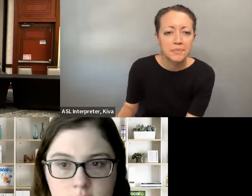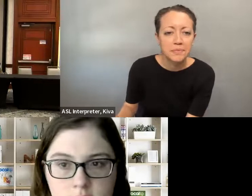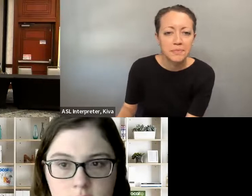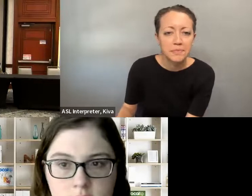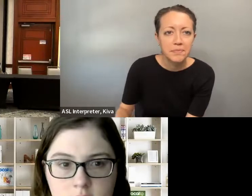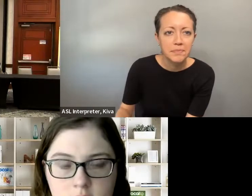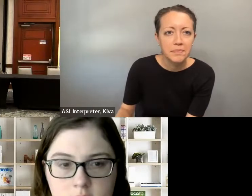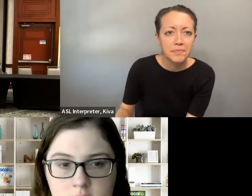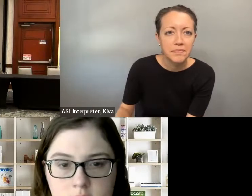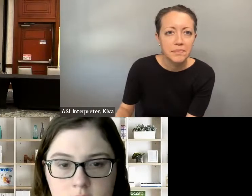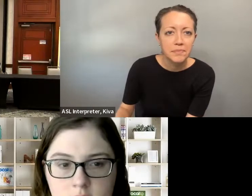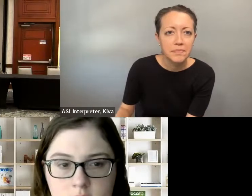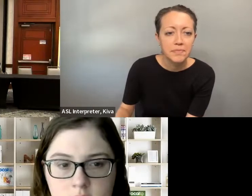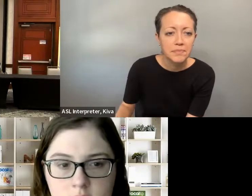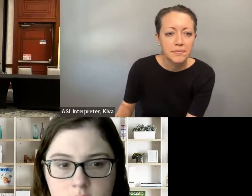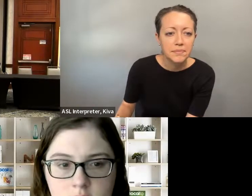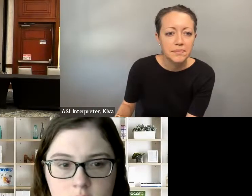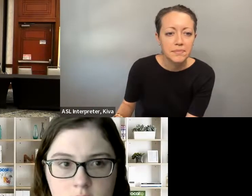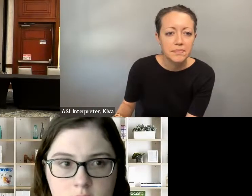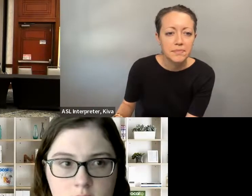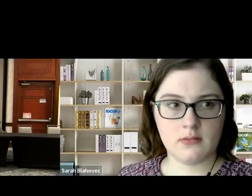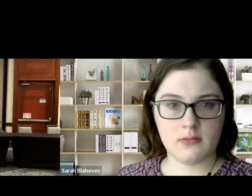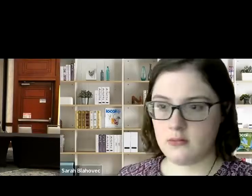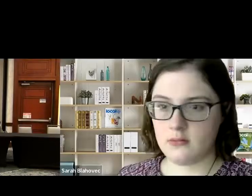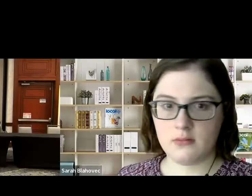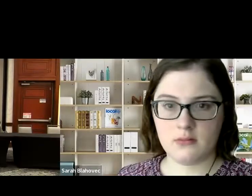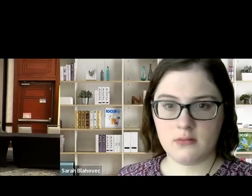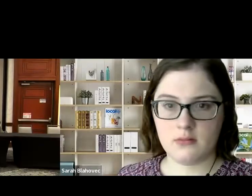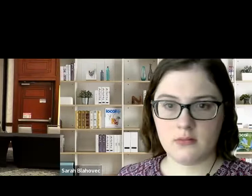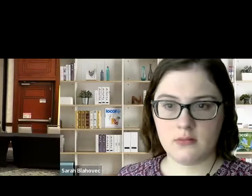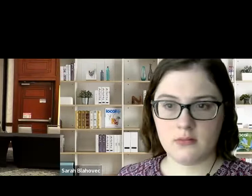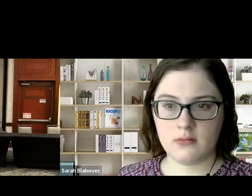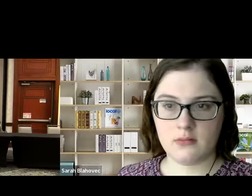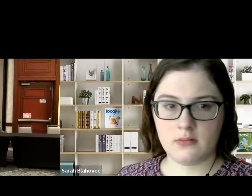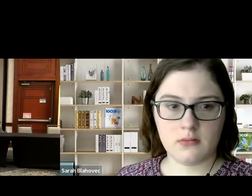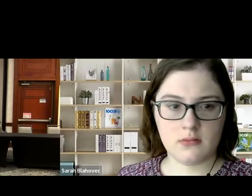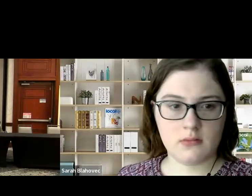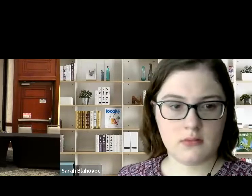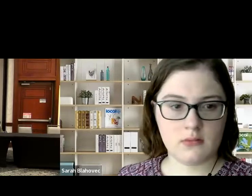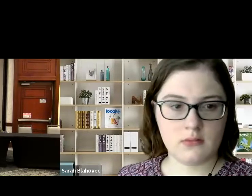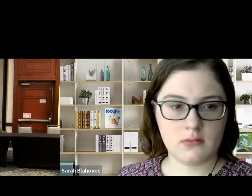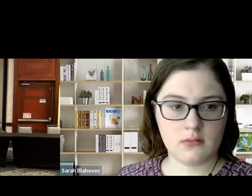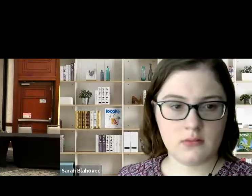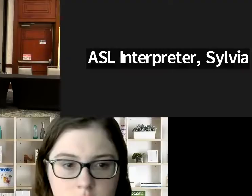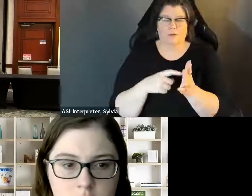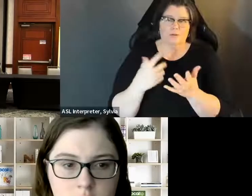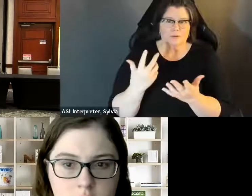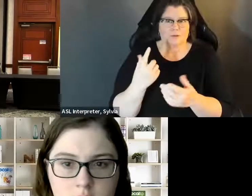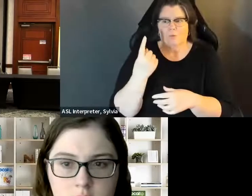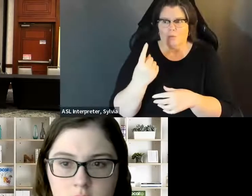What have you guys face successfully overcome them. » You want to go first? » This is Caroline. Some of